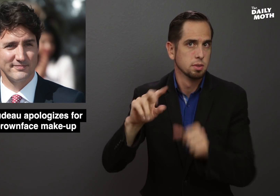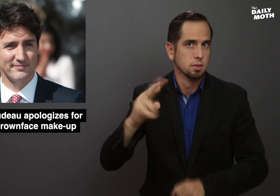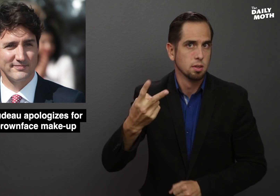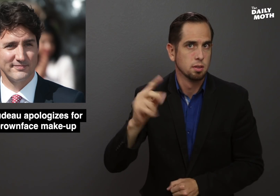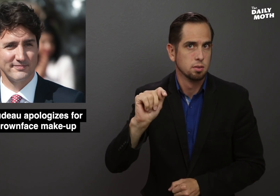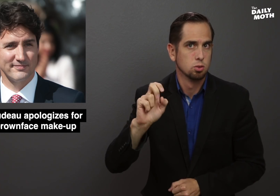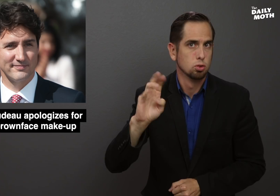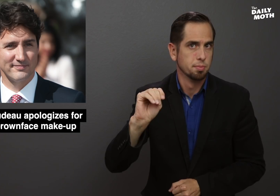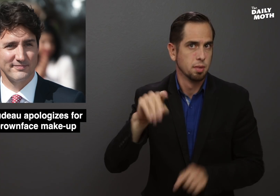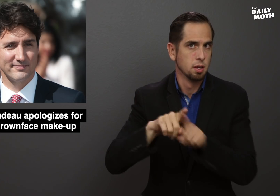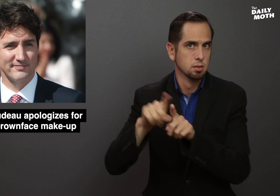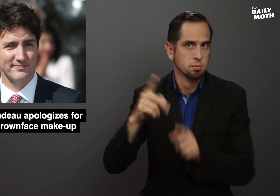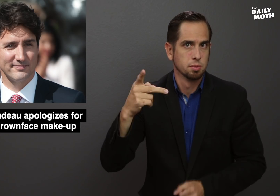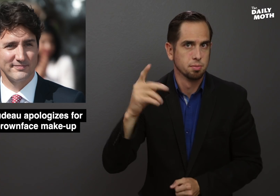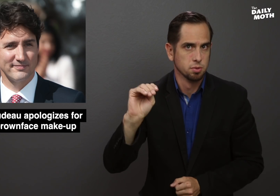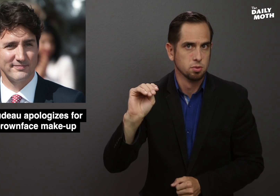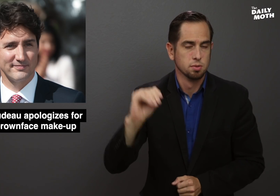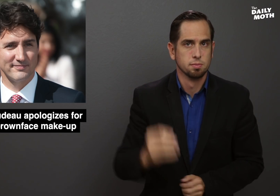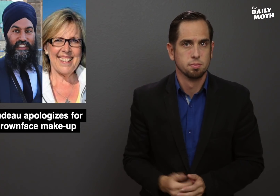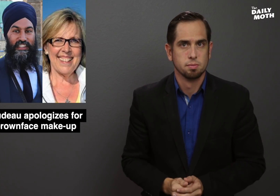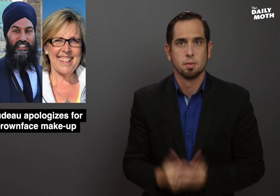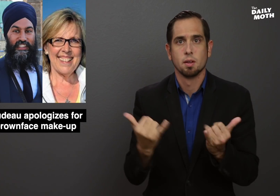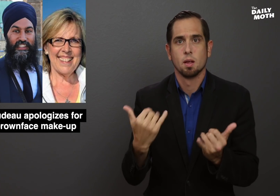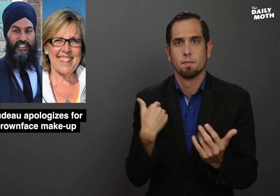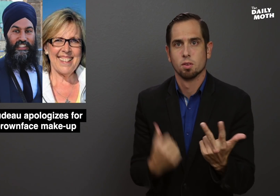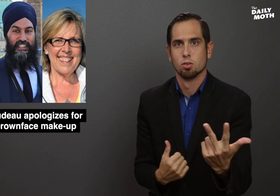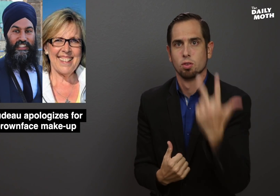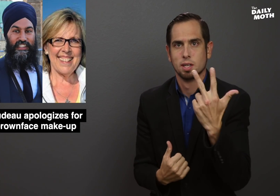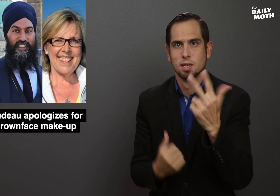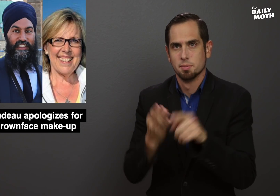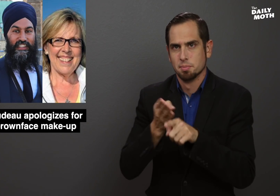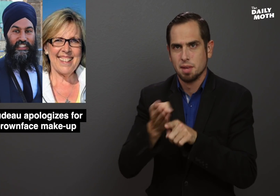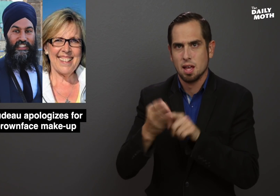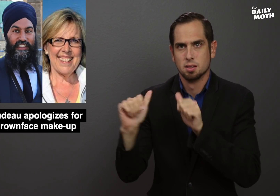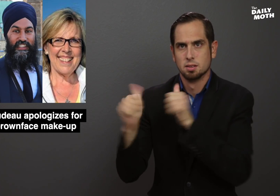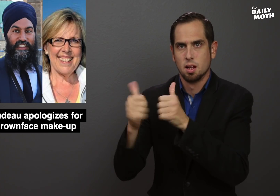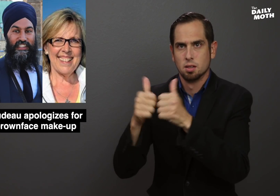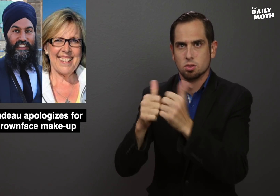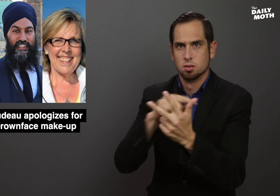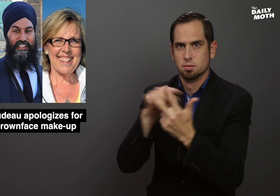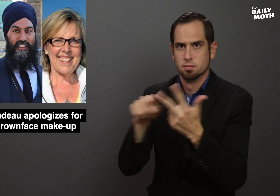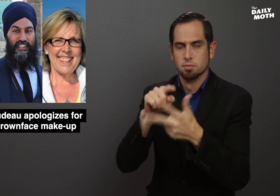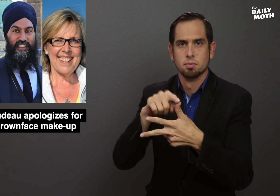a second term as prime minister. There are three main challengers: